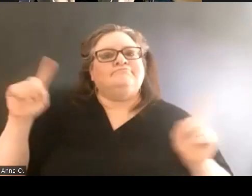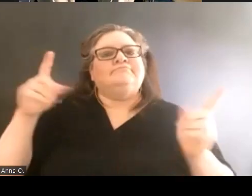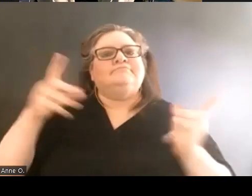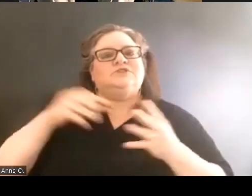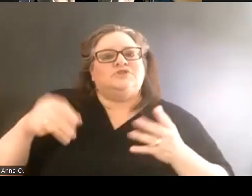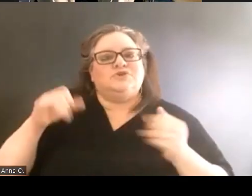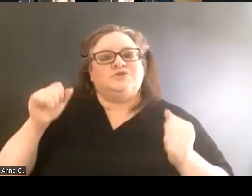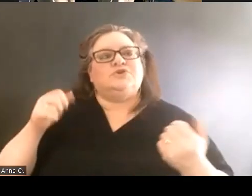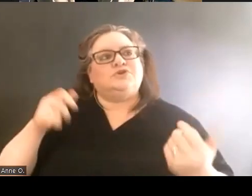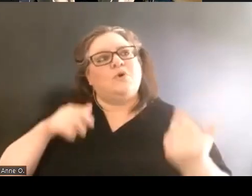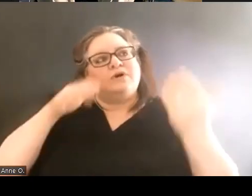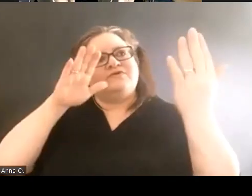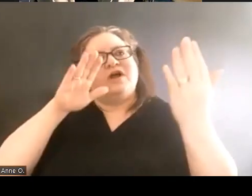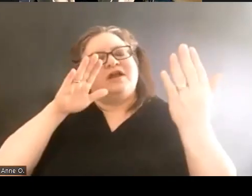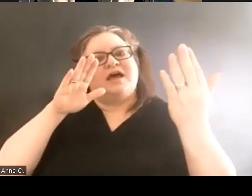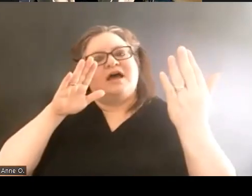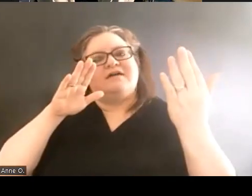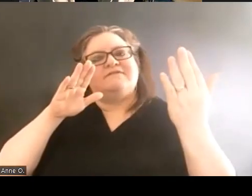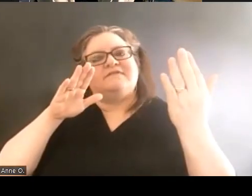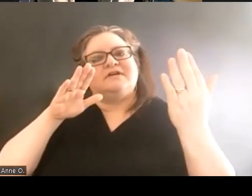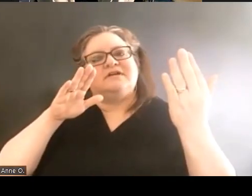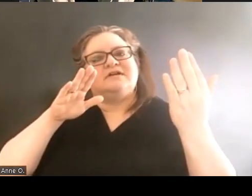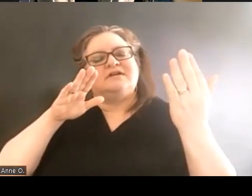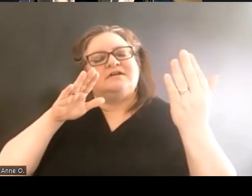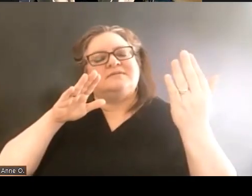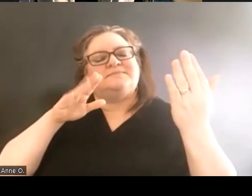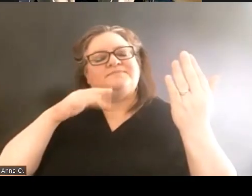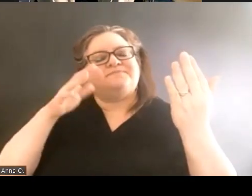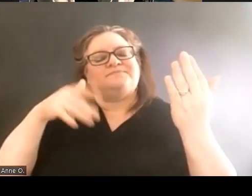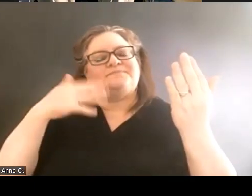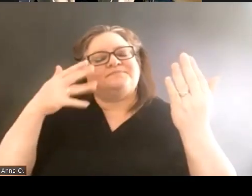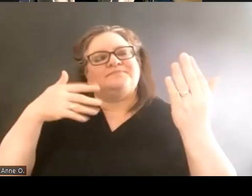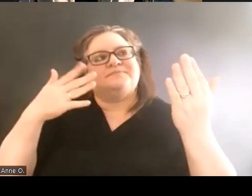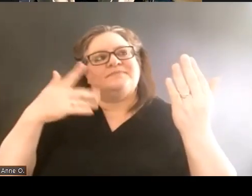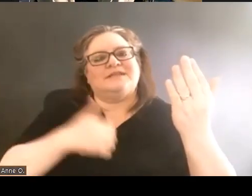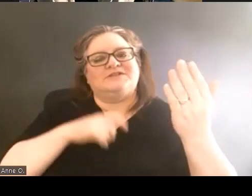of the, sorry, I need to watch the time.